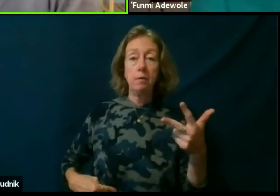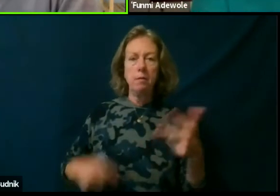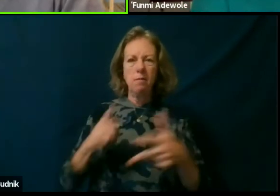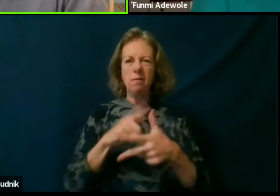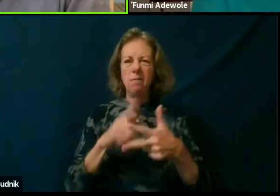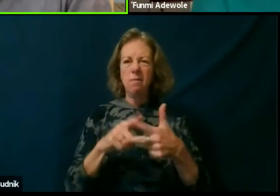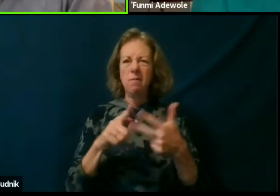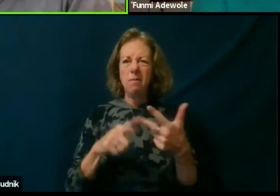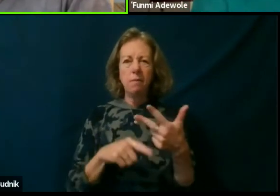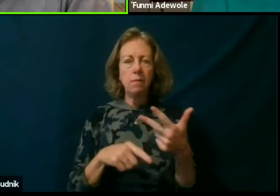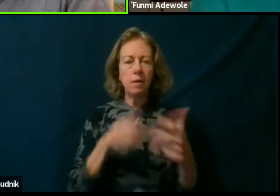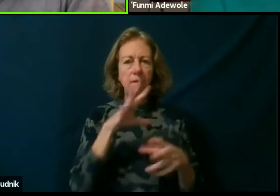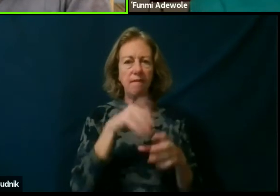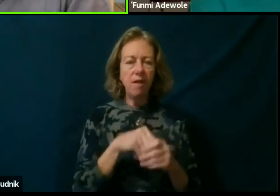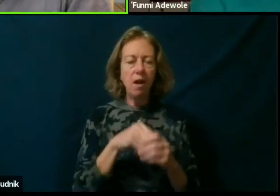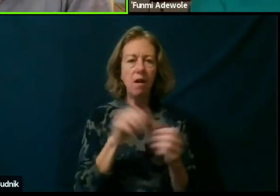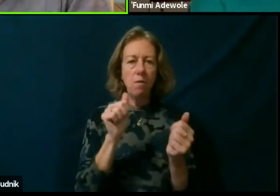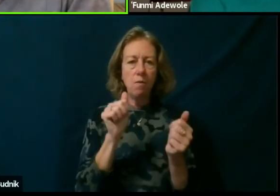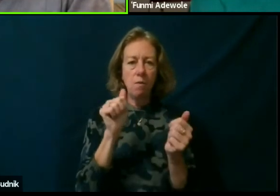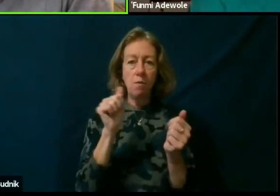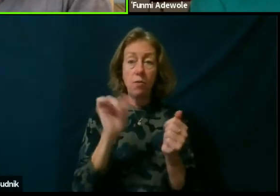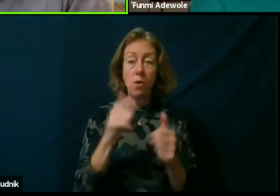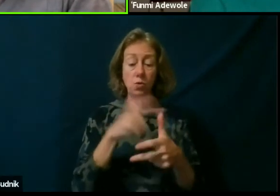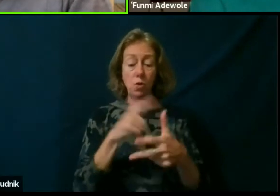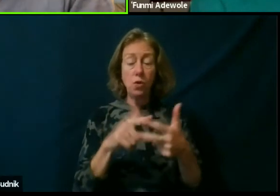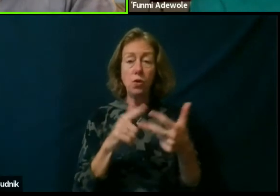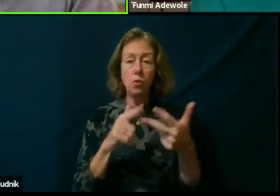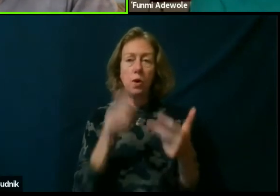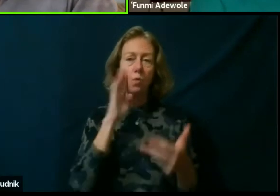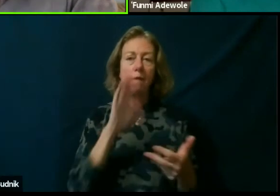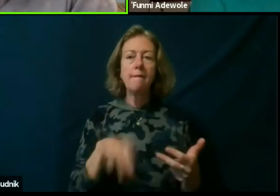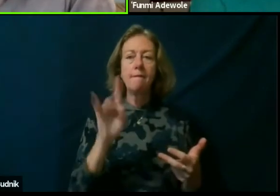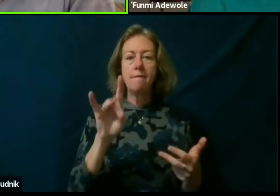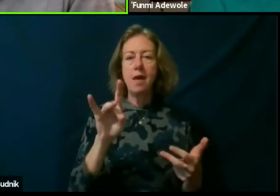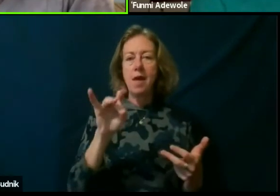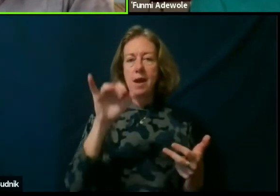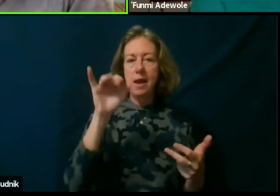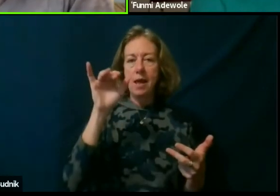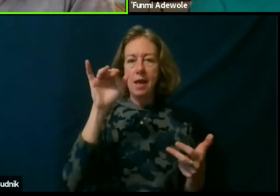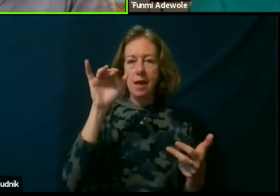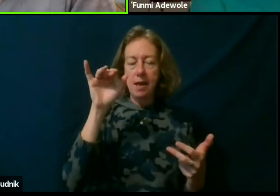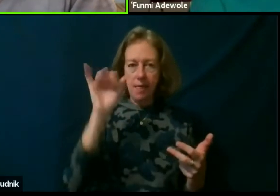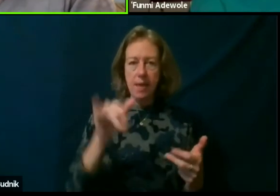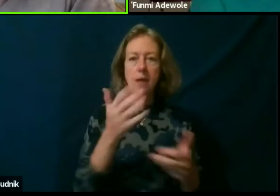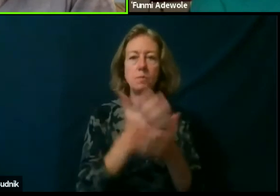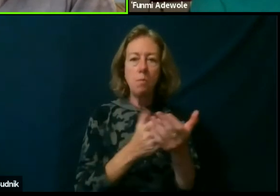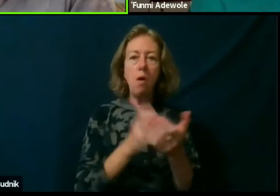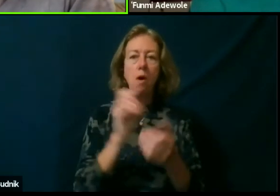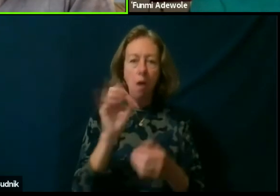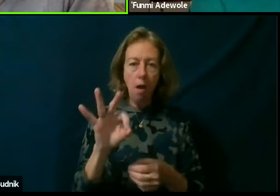because in all of those three levels, you find that as part of the dramaturgical process,